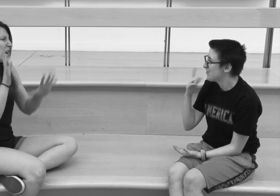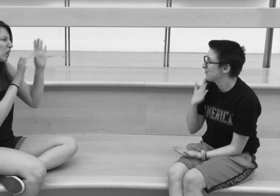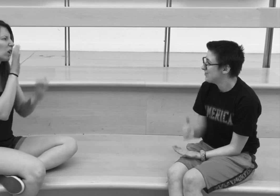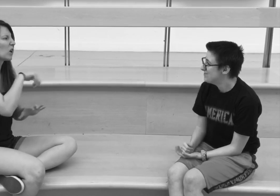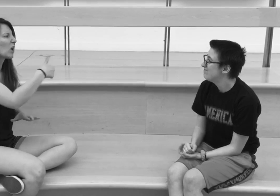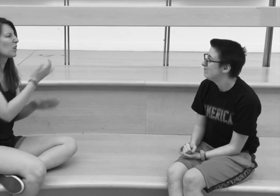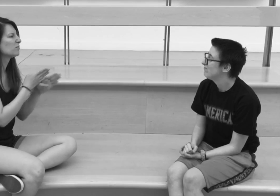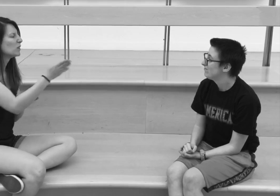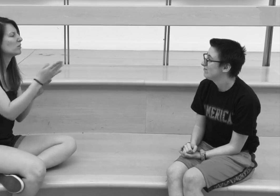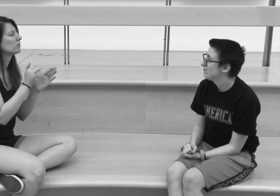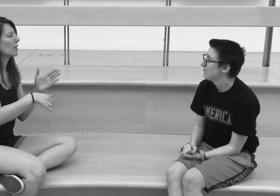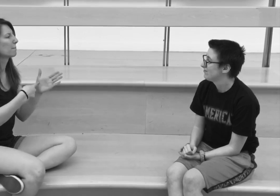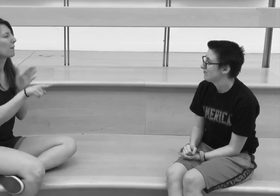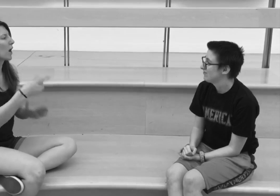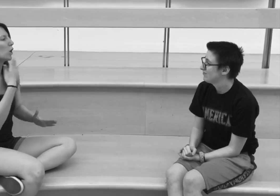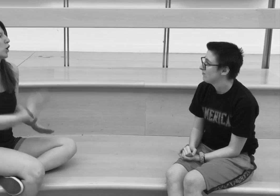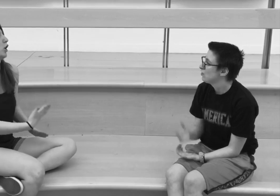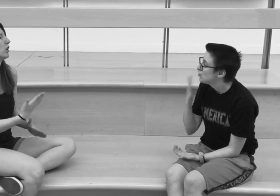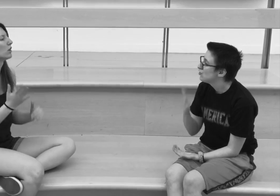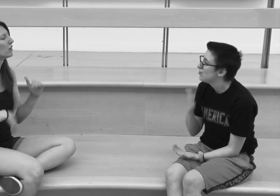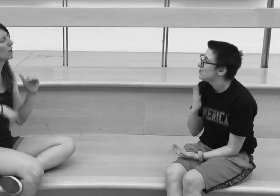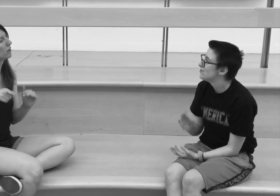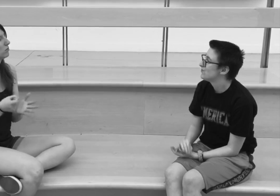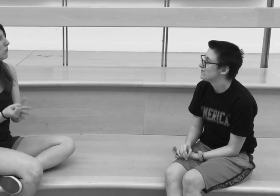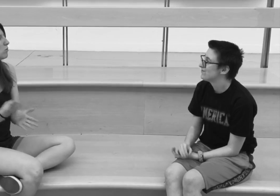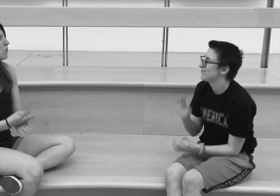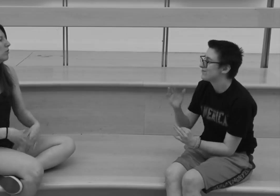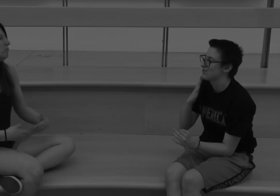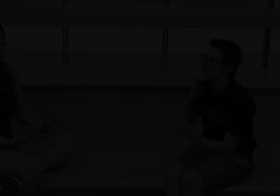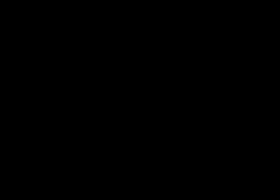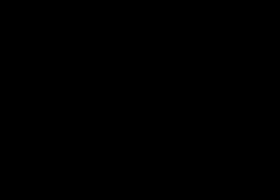Jessica: Absolutely, I am definitely looking into majors that pay better.